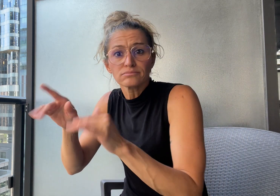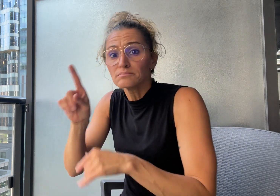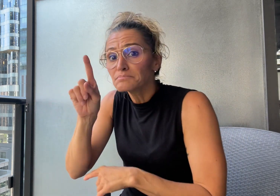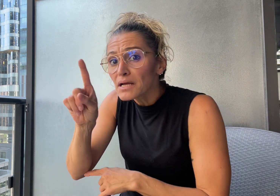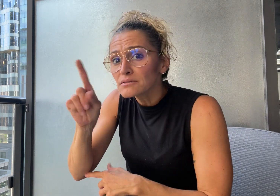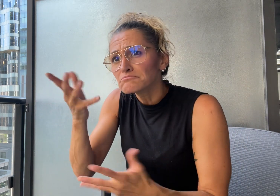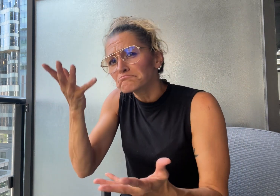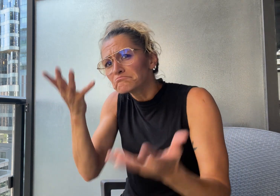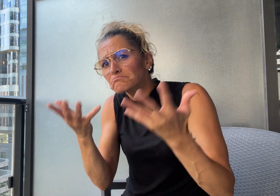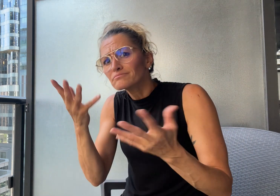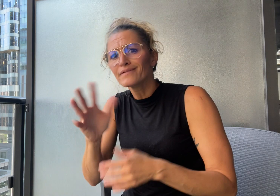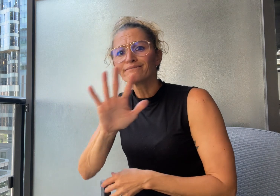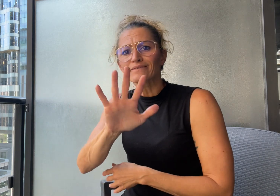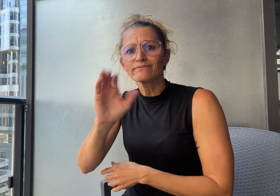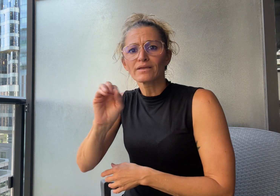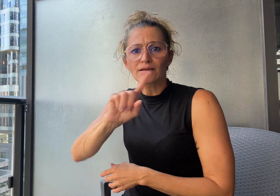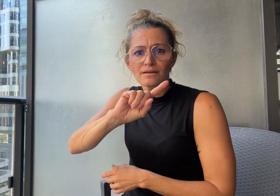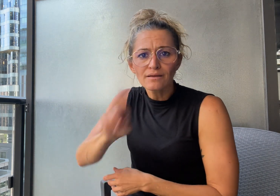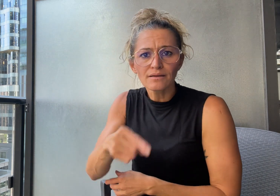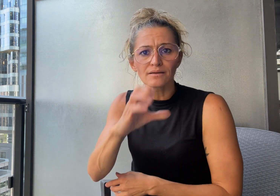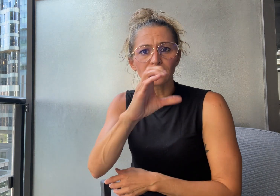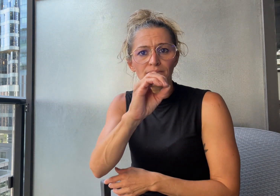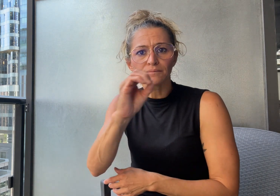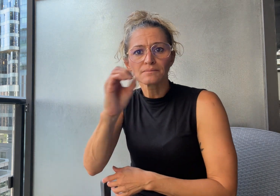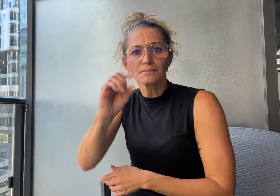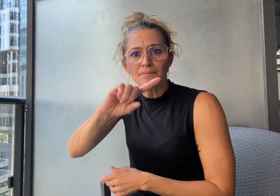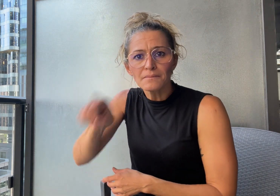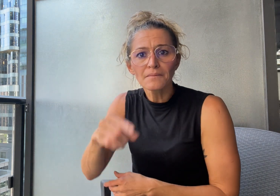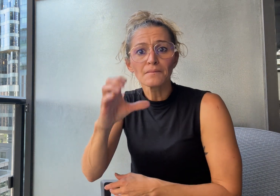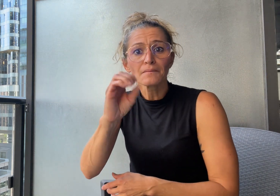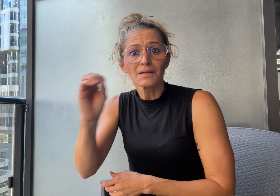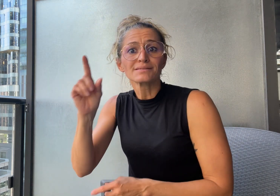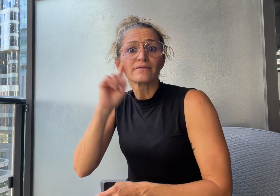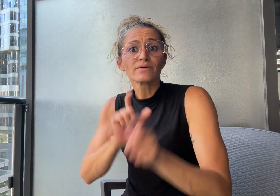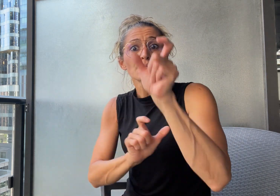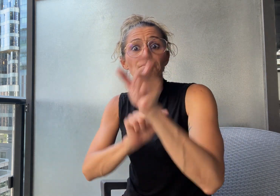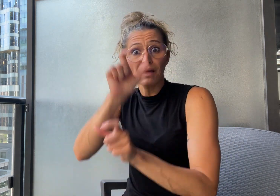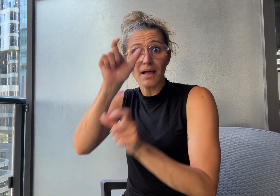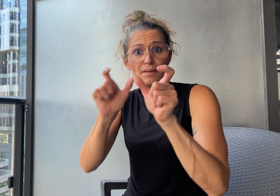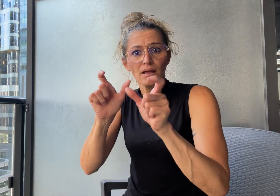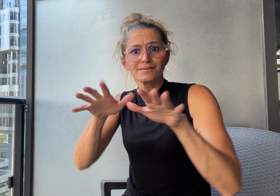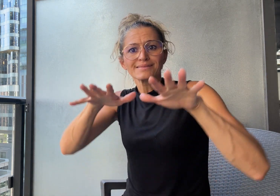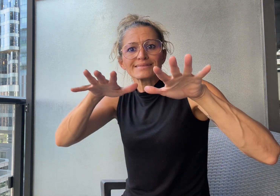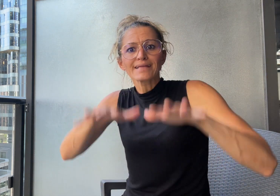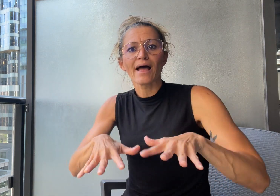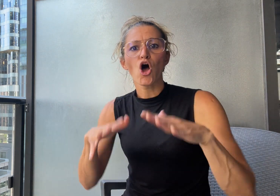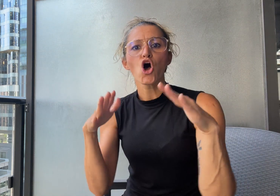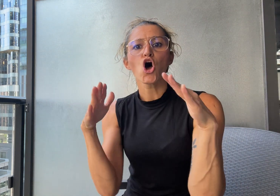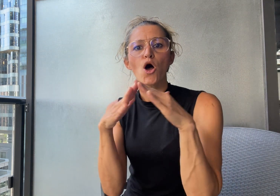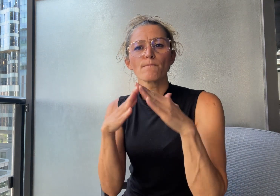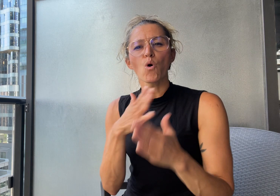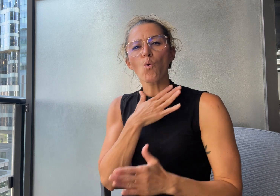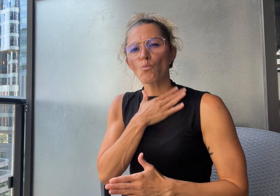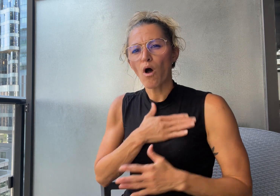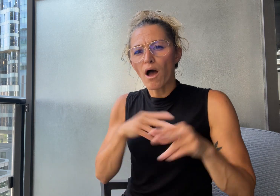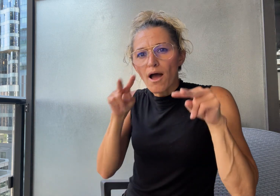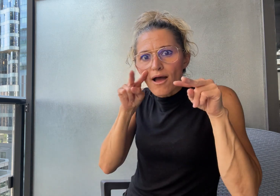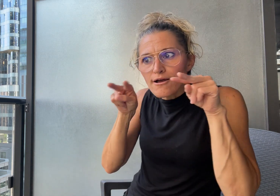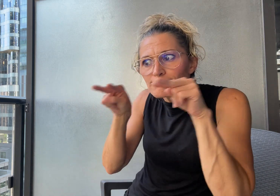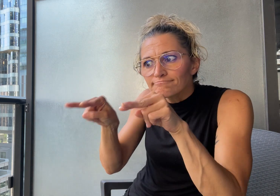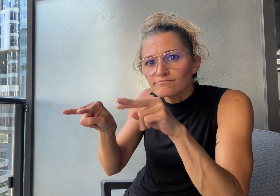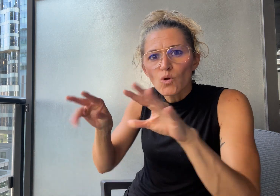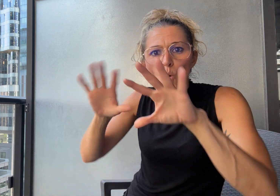Deaf people will watch the World Cup from their homes.